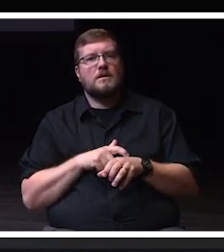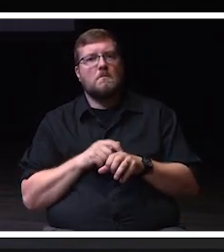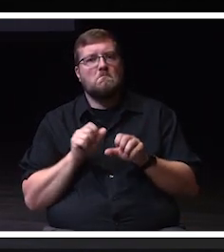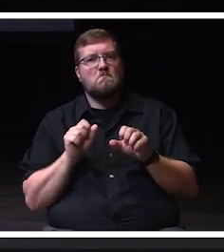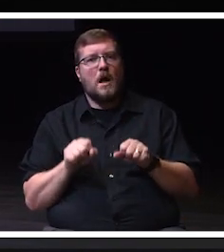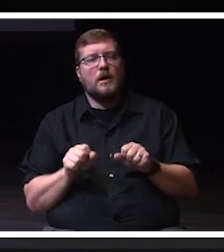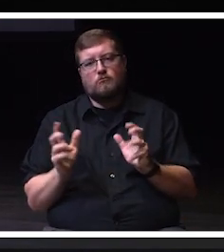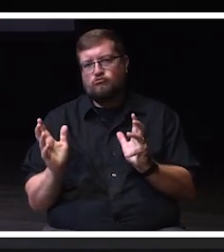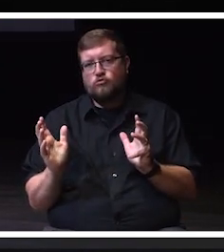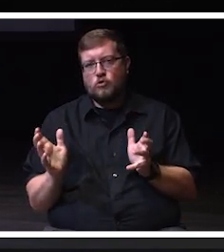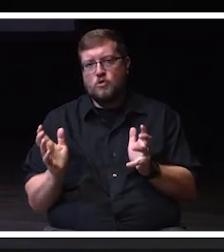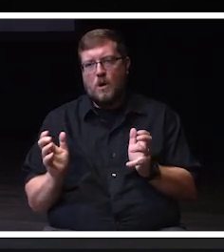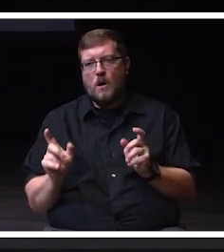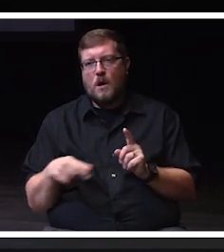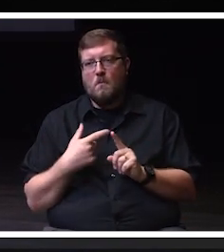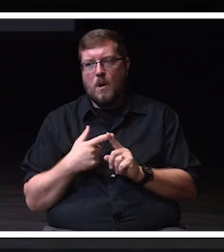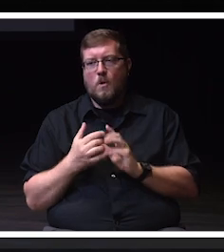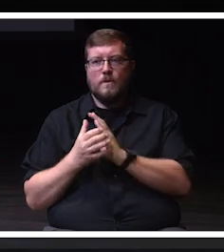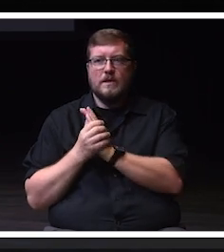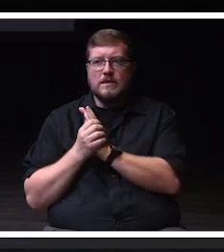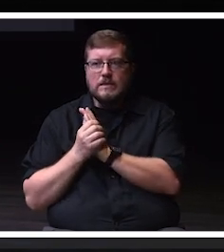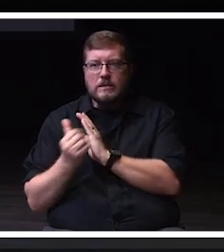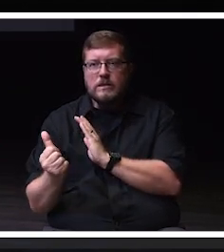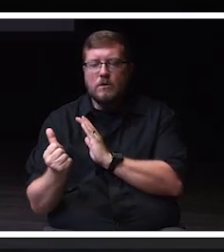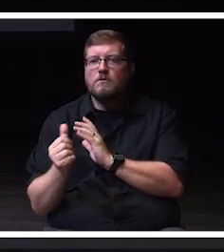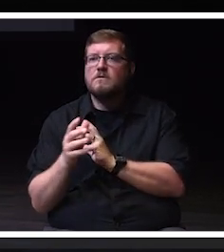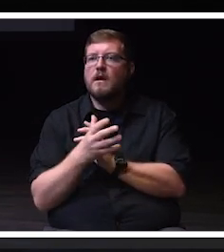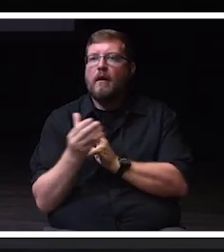and contributions of our employees.